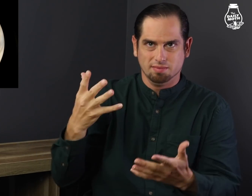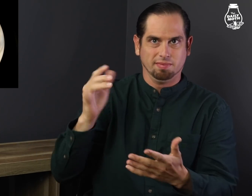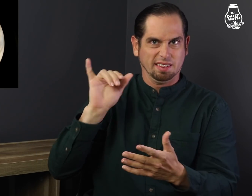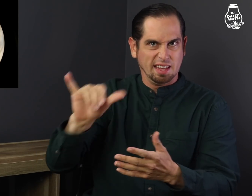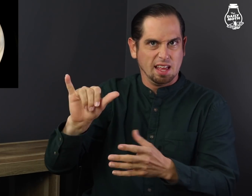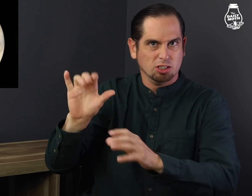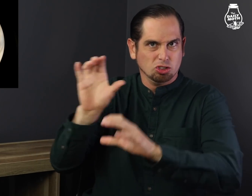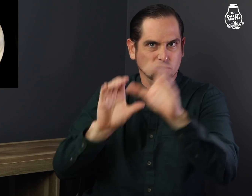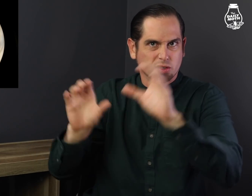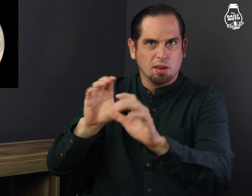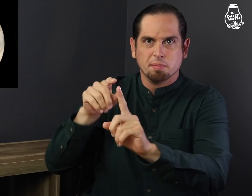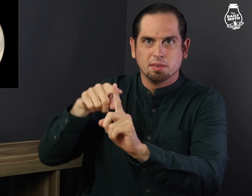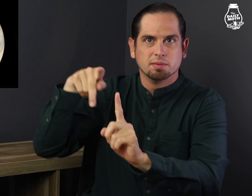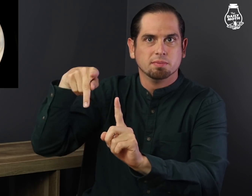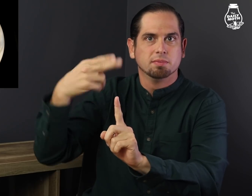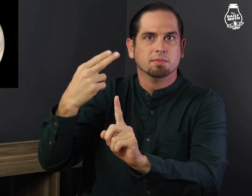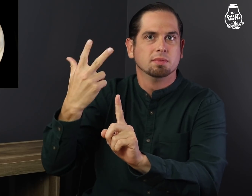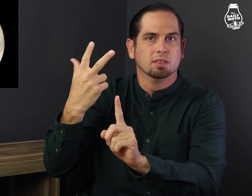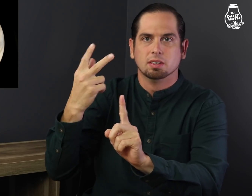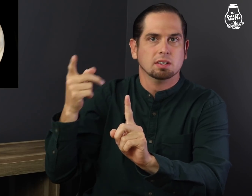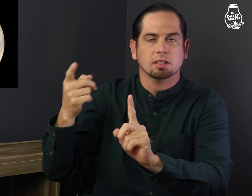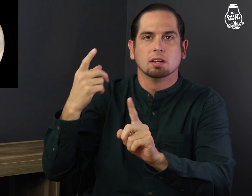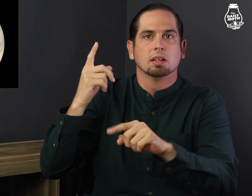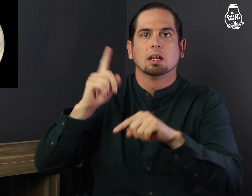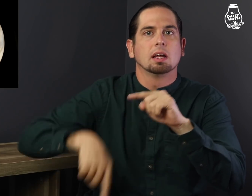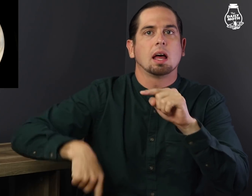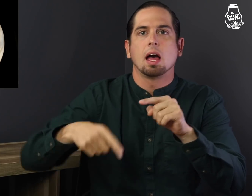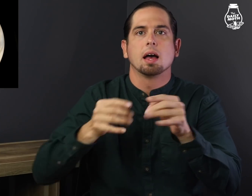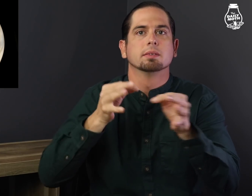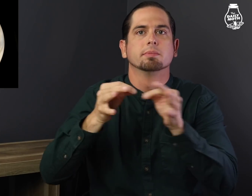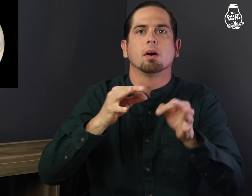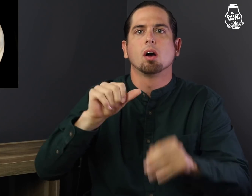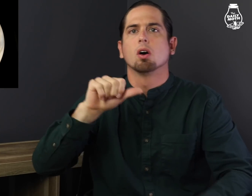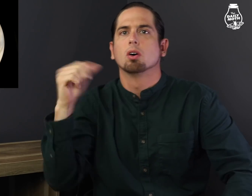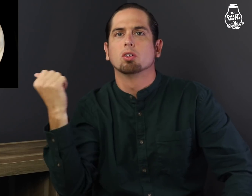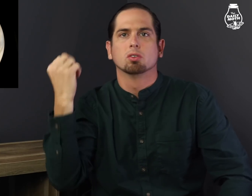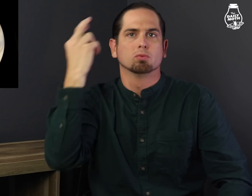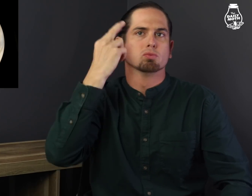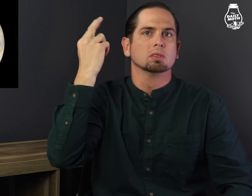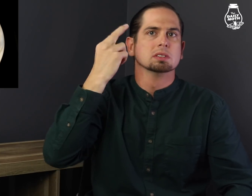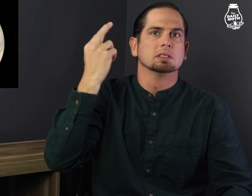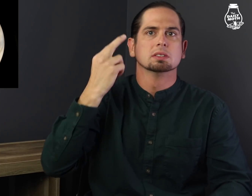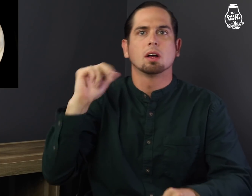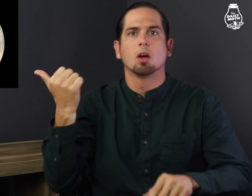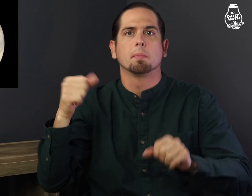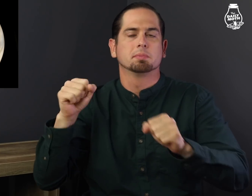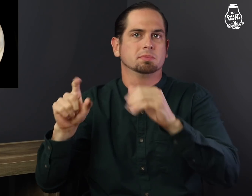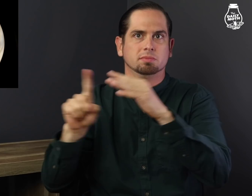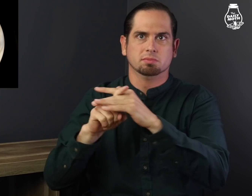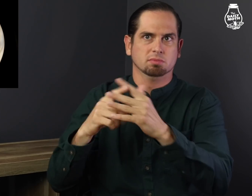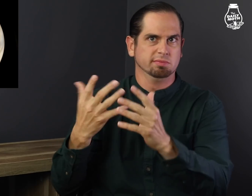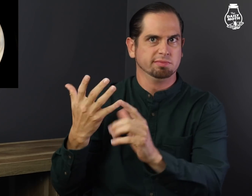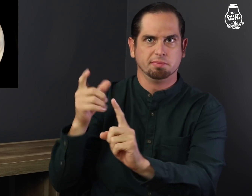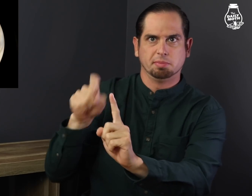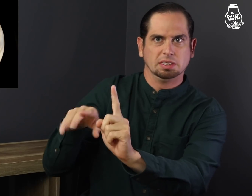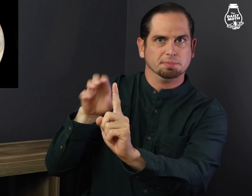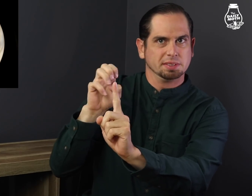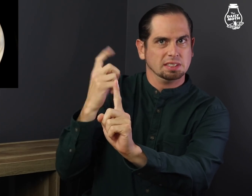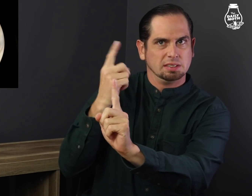but they can't explain another reason why there would